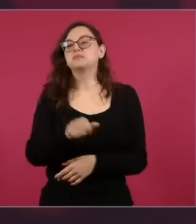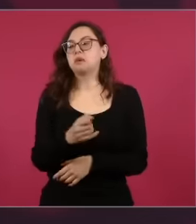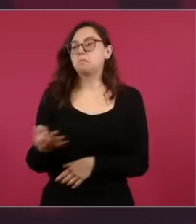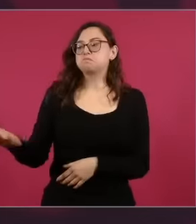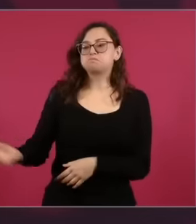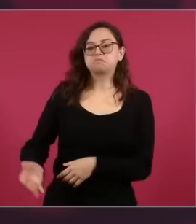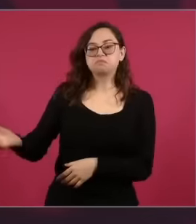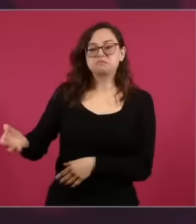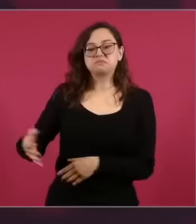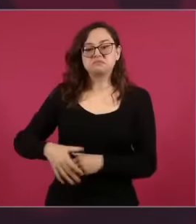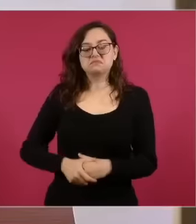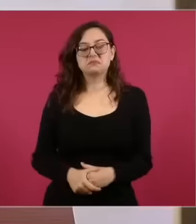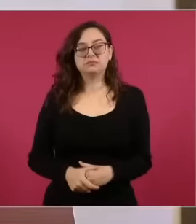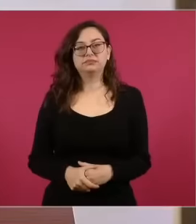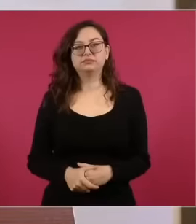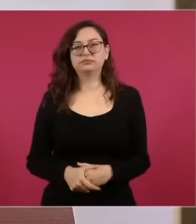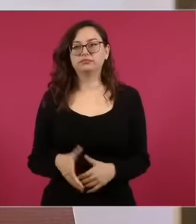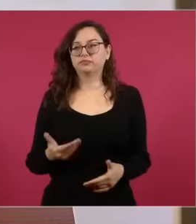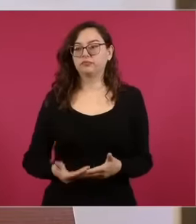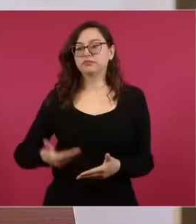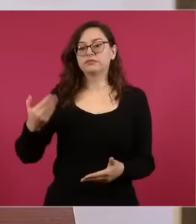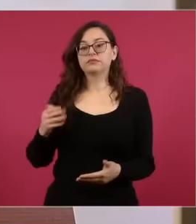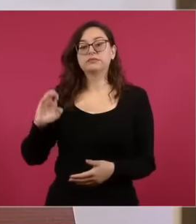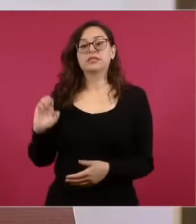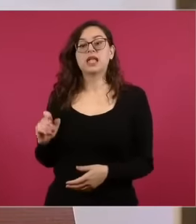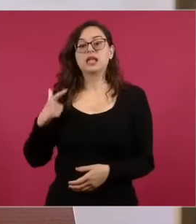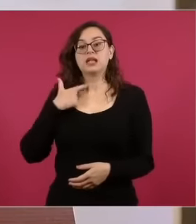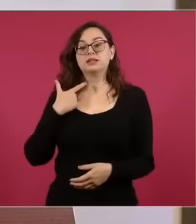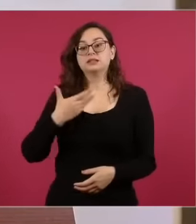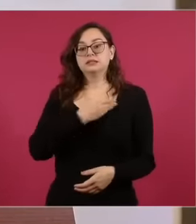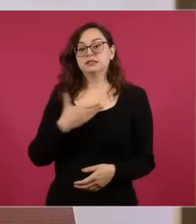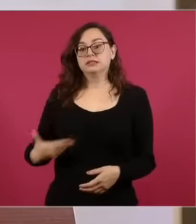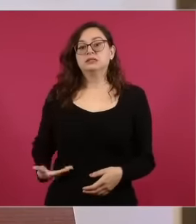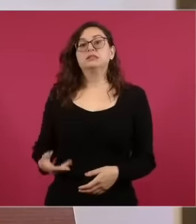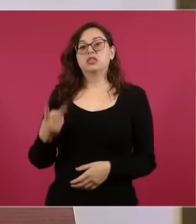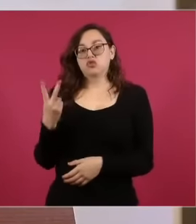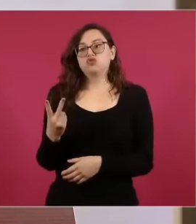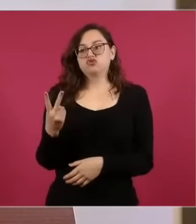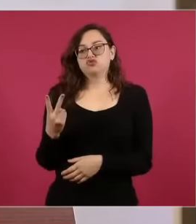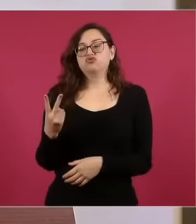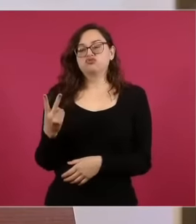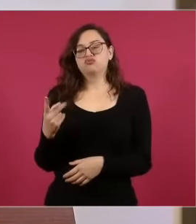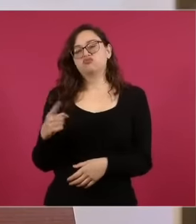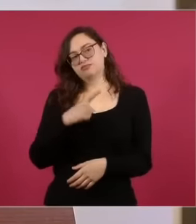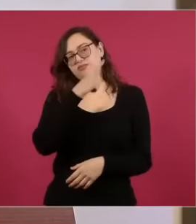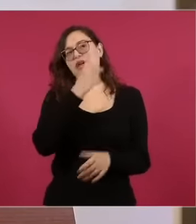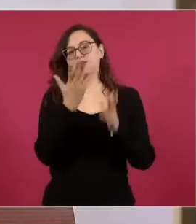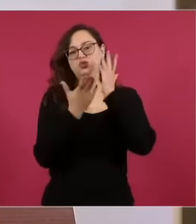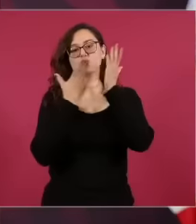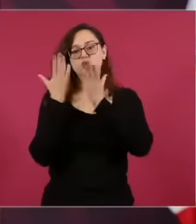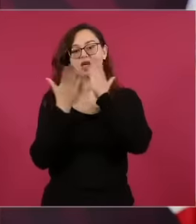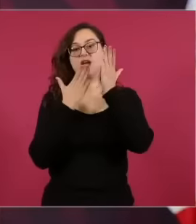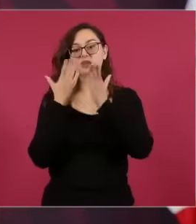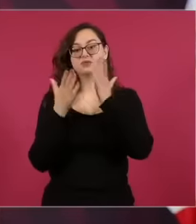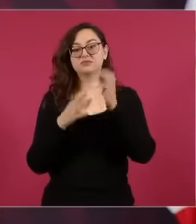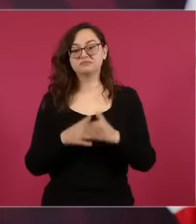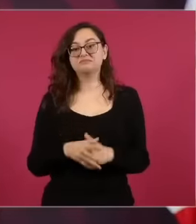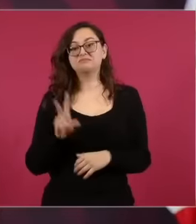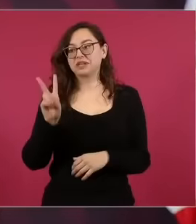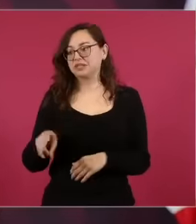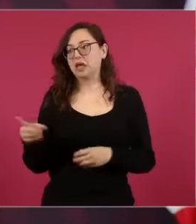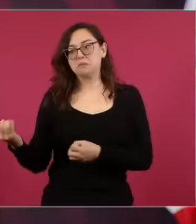about two or three became presidents and they did it better